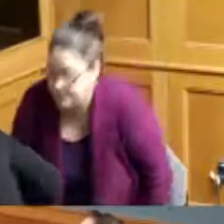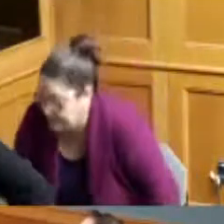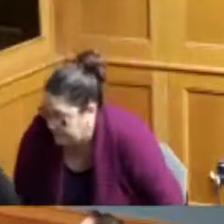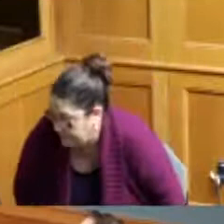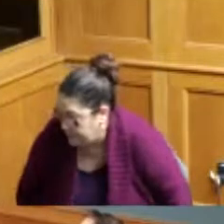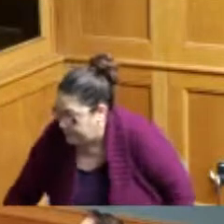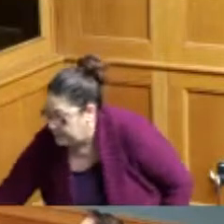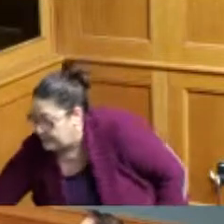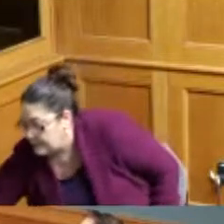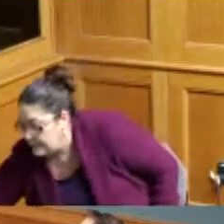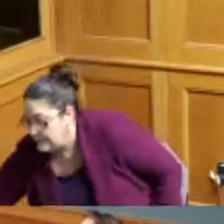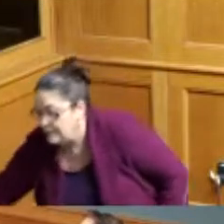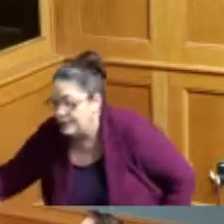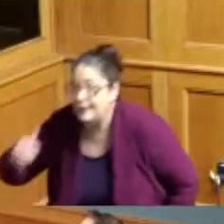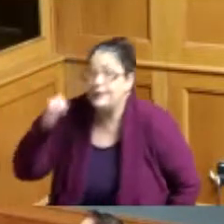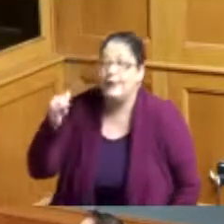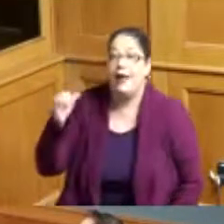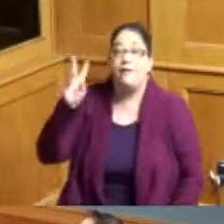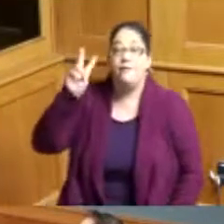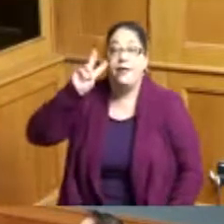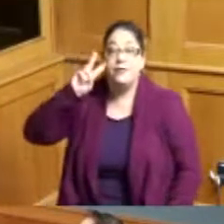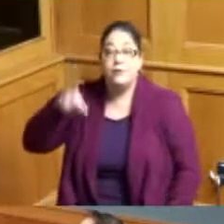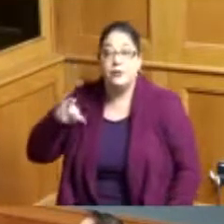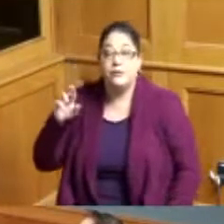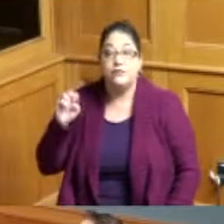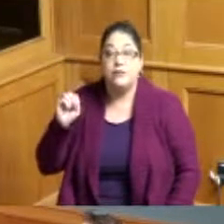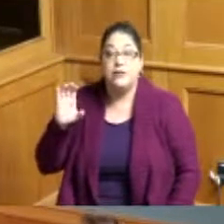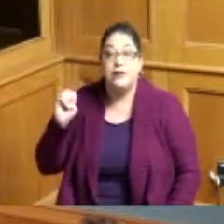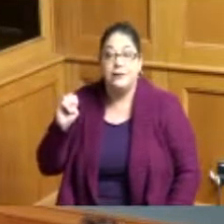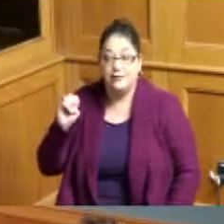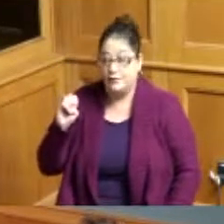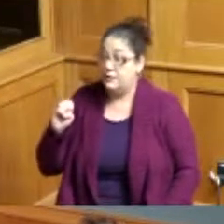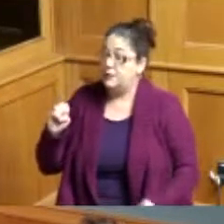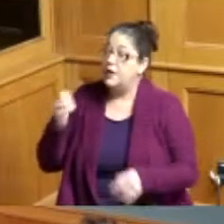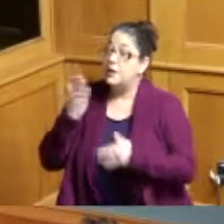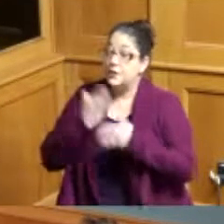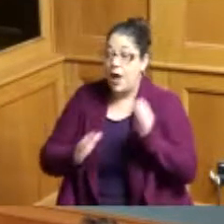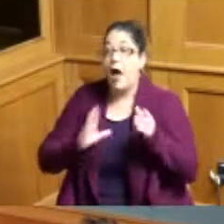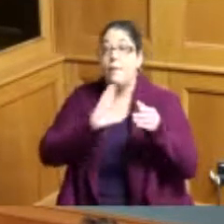the presentation some of the things that I was going to mention you have mentioned that